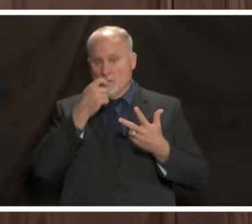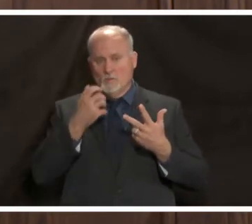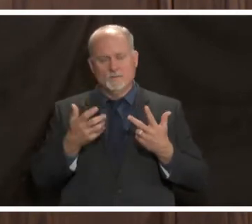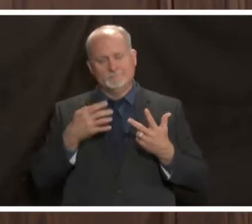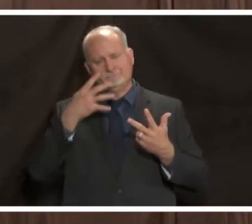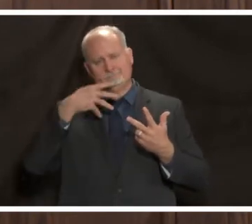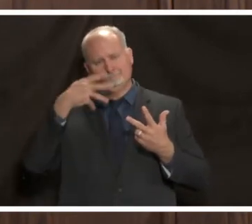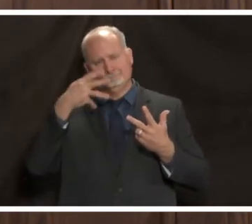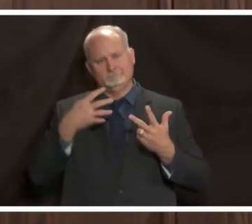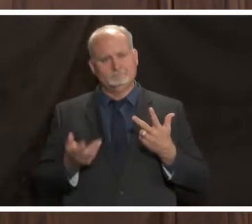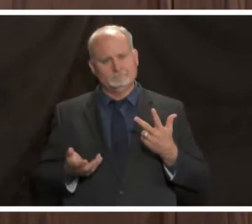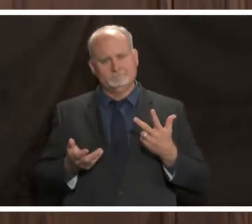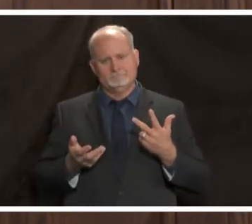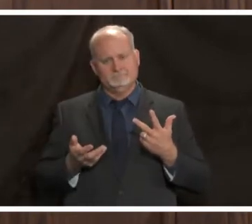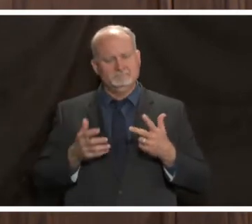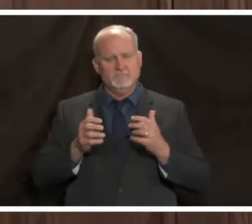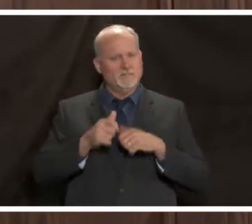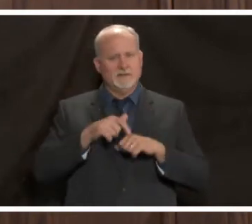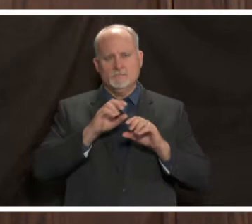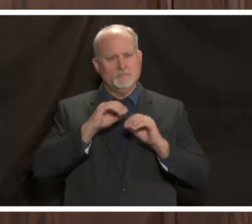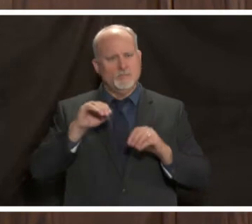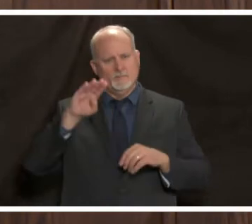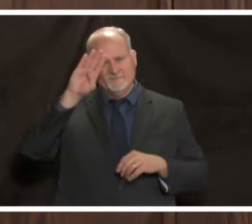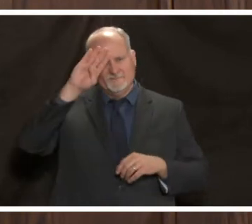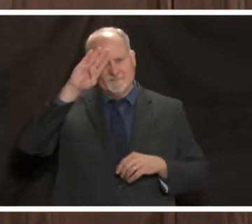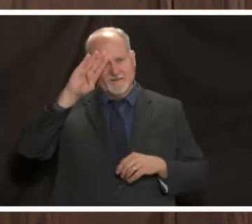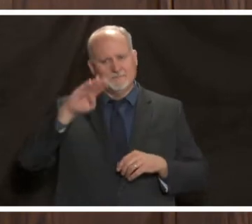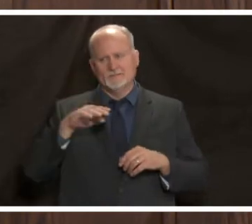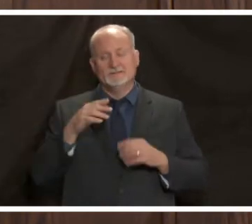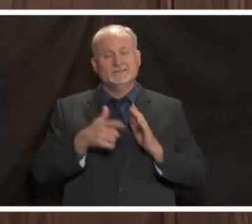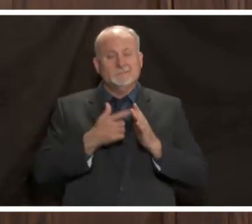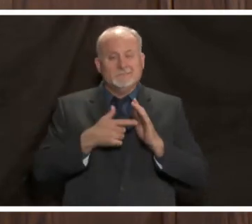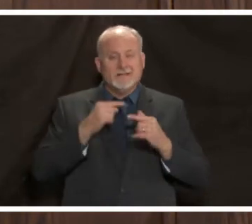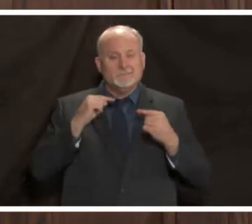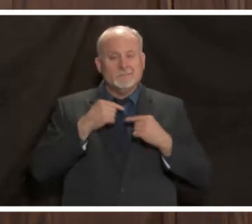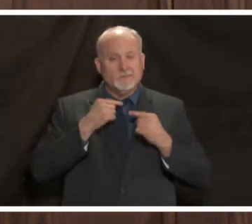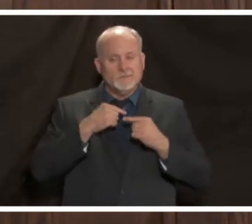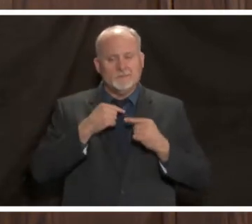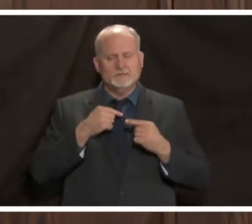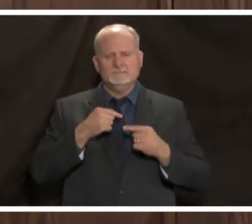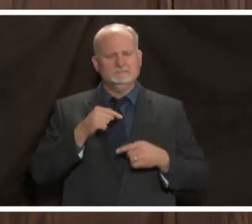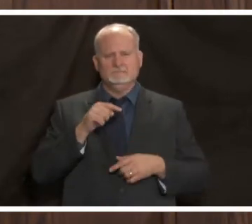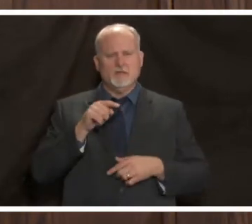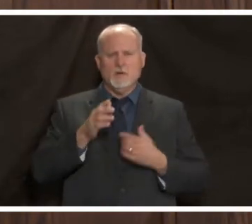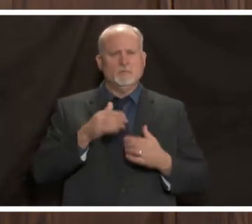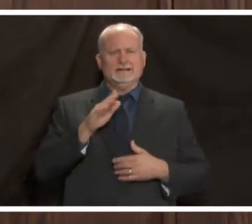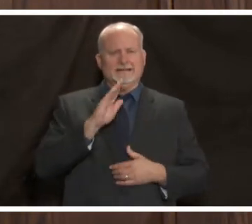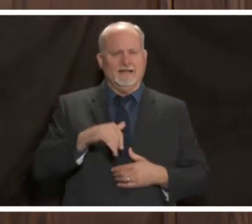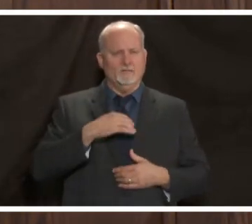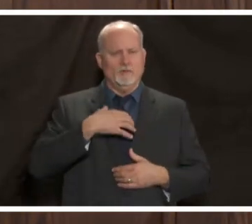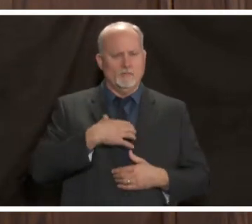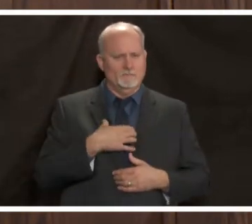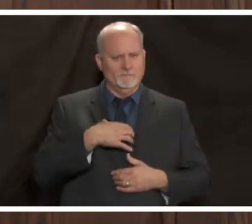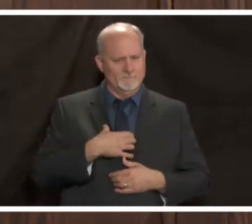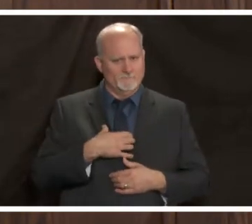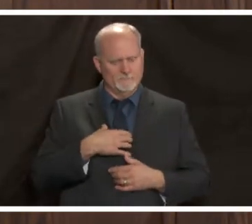nose usually without fever sometimes a sore throat rarely cough so that's the least invasive usually